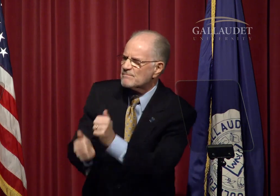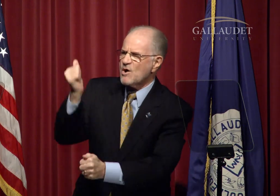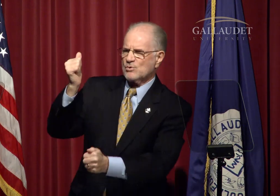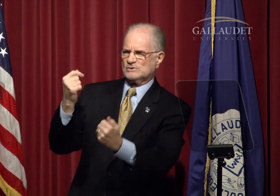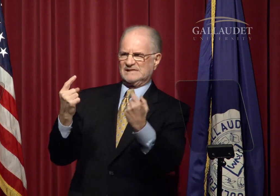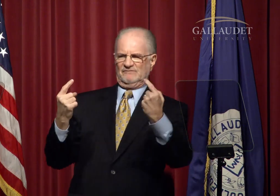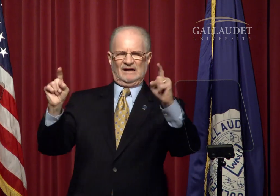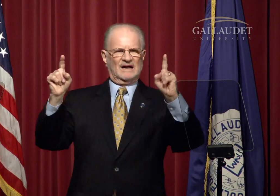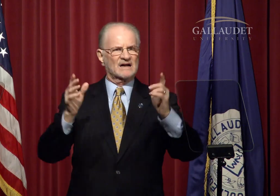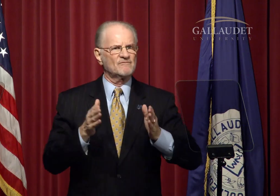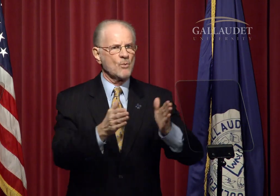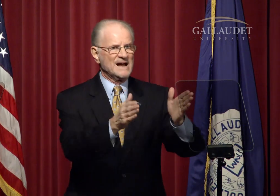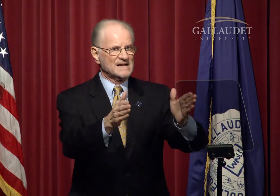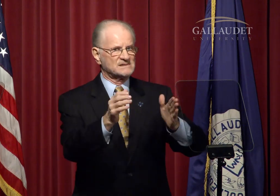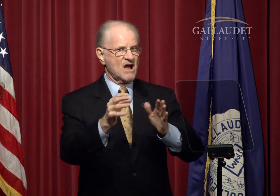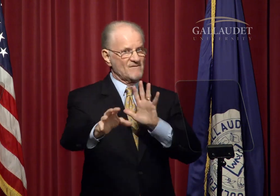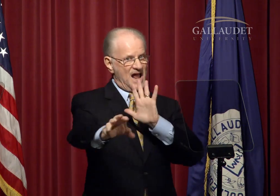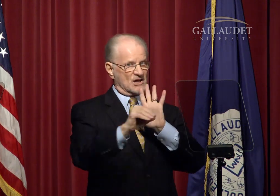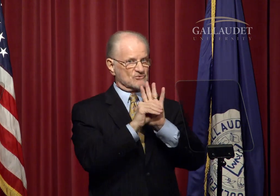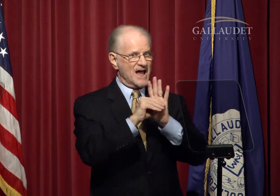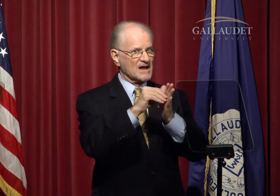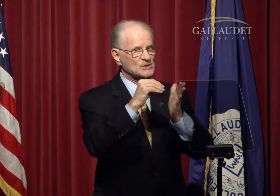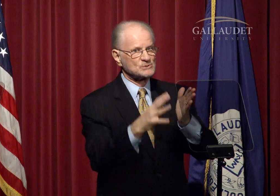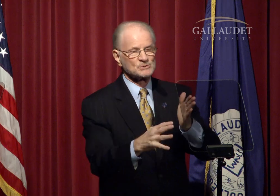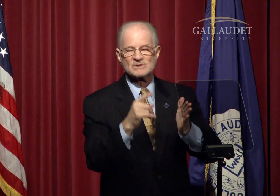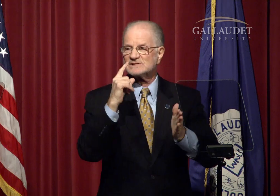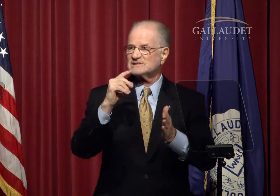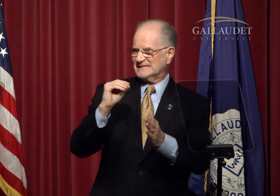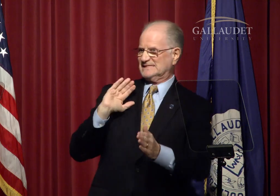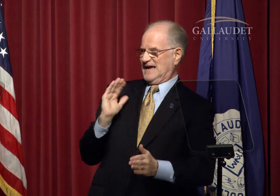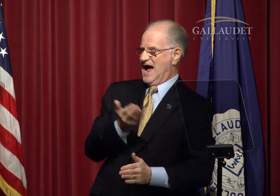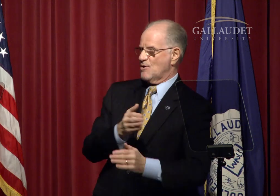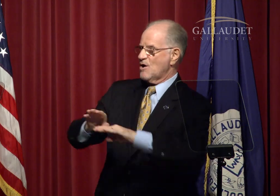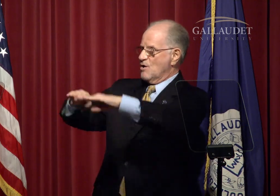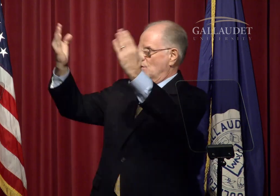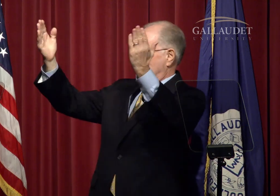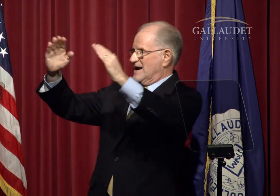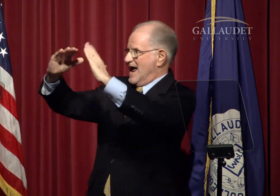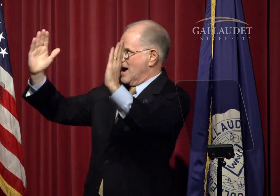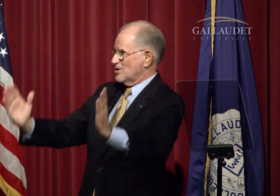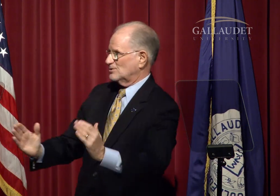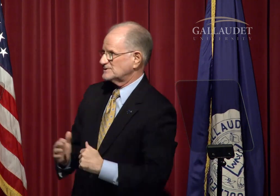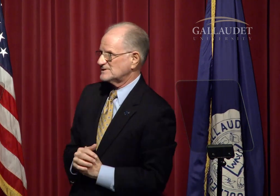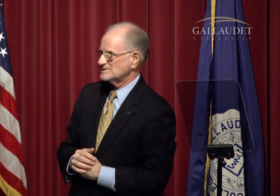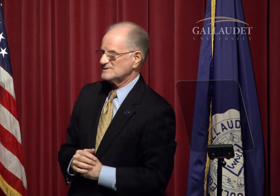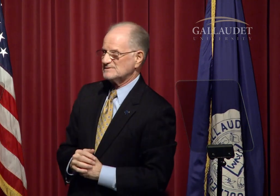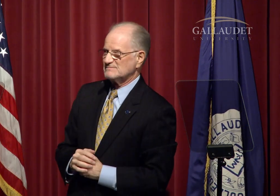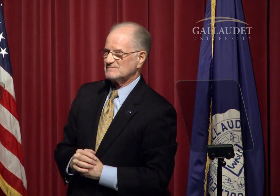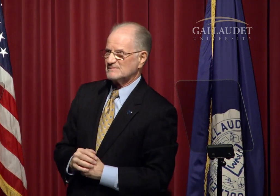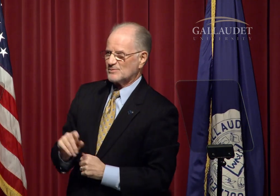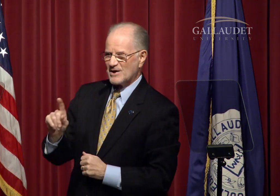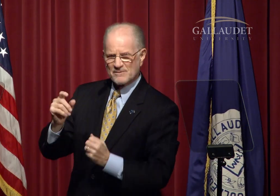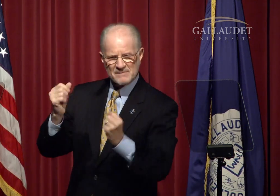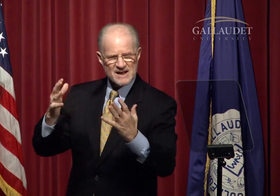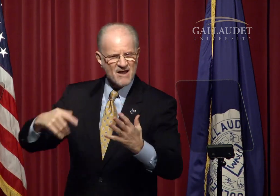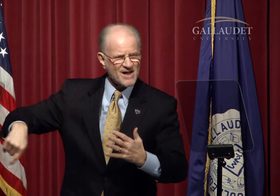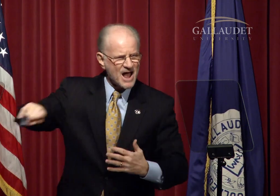One of the most effective ways of attracting students is our Open Houses.